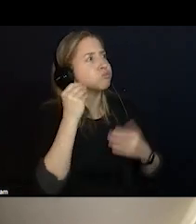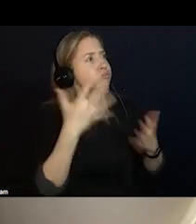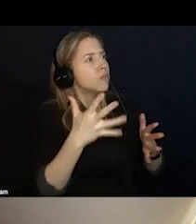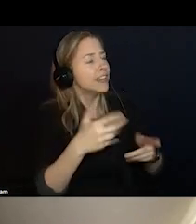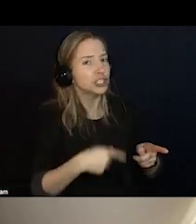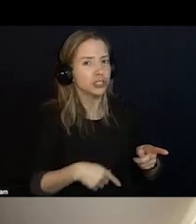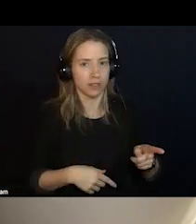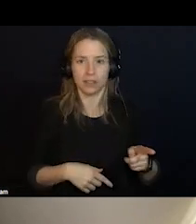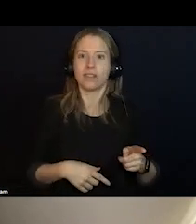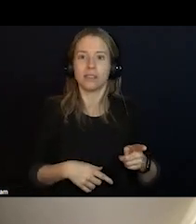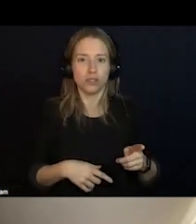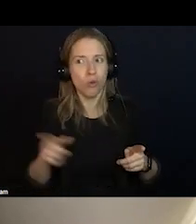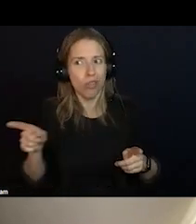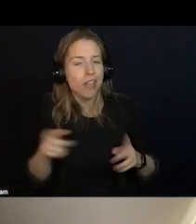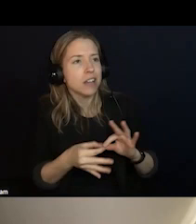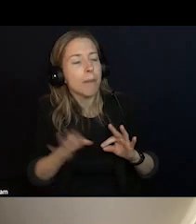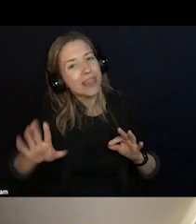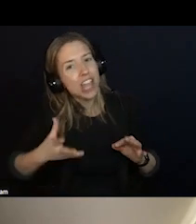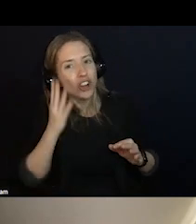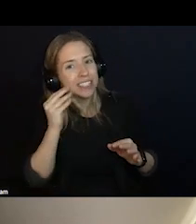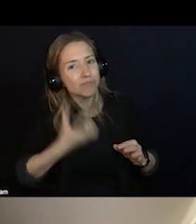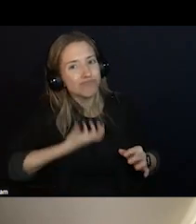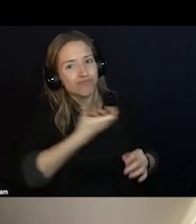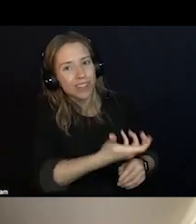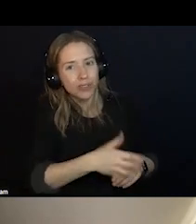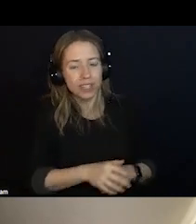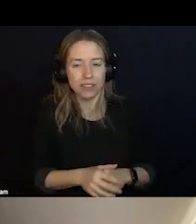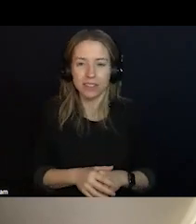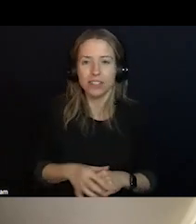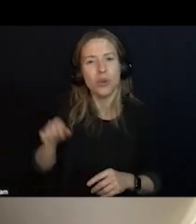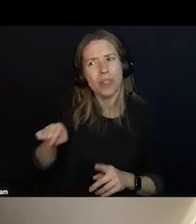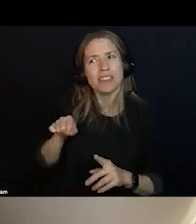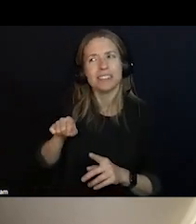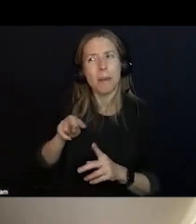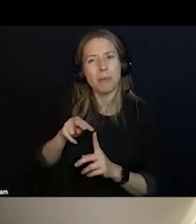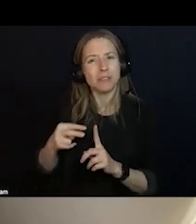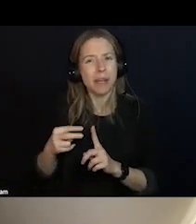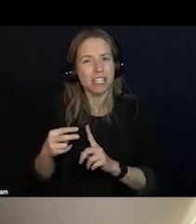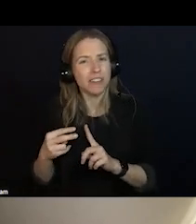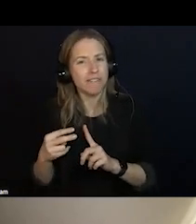YOU KNOW IT HAS BEEN DEVELOPING ACROSS MANY YEARS WITH PROVIDERS